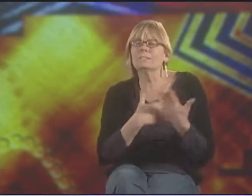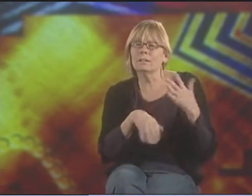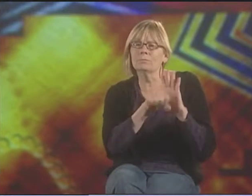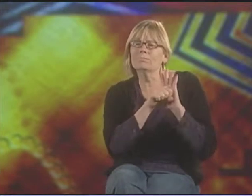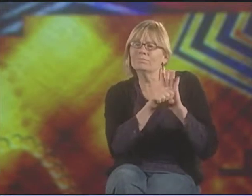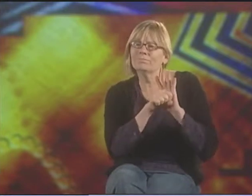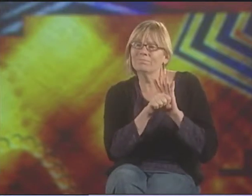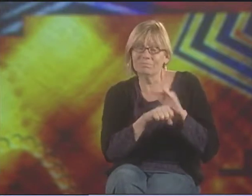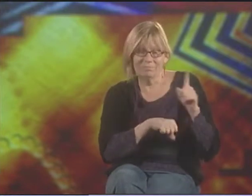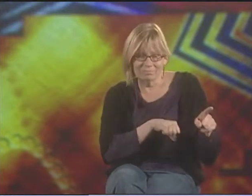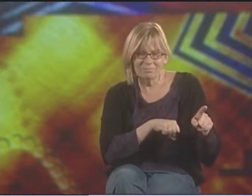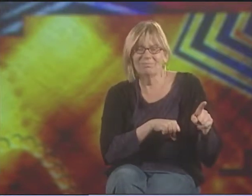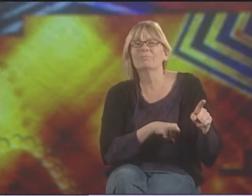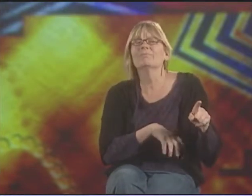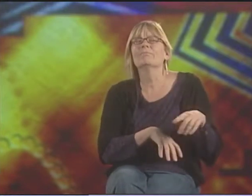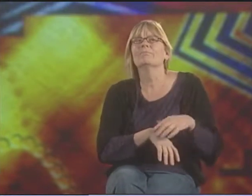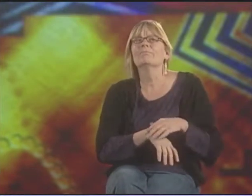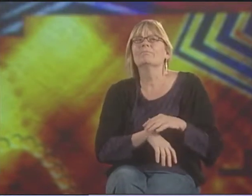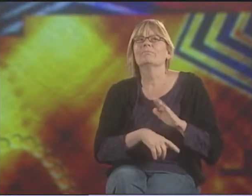THERE'S A LOT OF SYMBOLS THAT ARE UTILIZED.